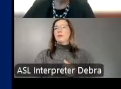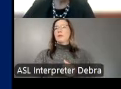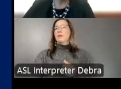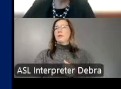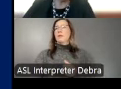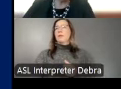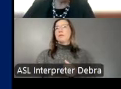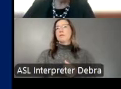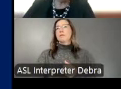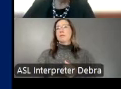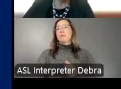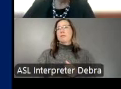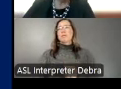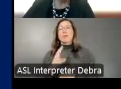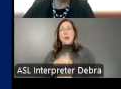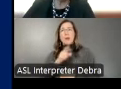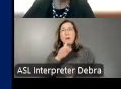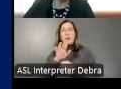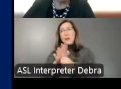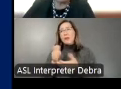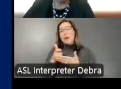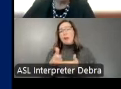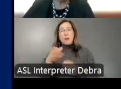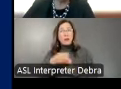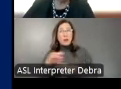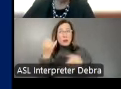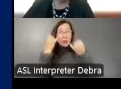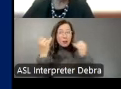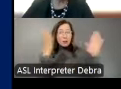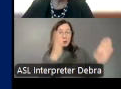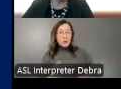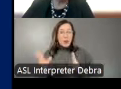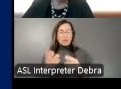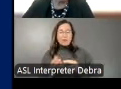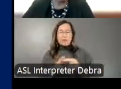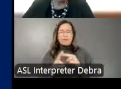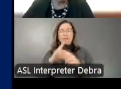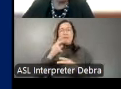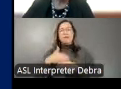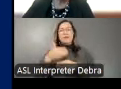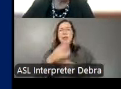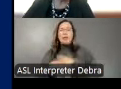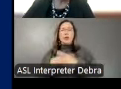Our commitment to helping the field imagine, plan, and build the next version of itself requires